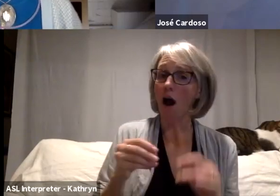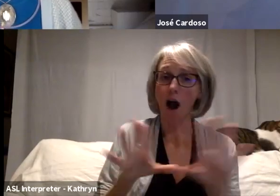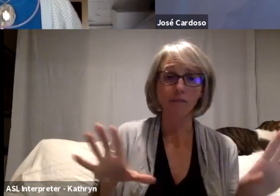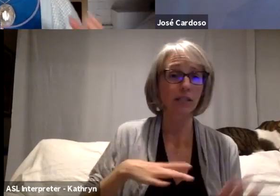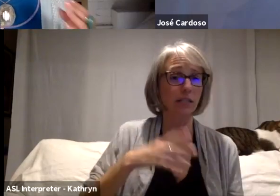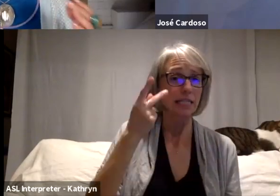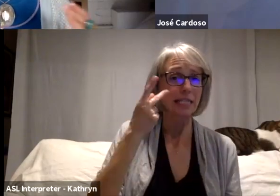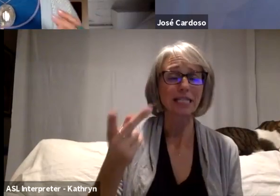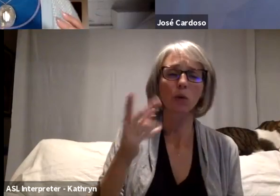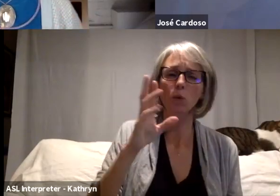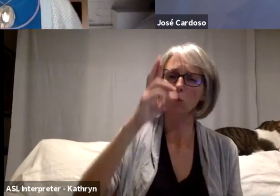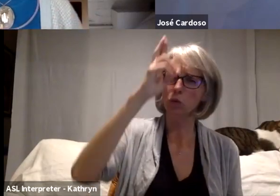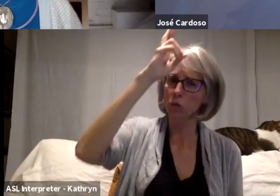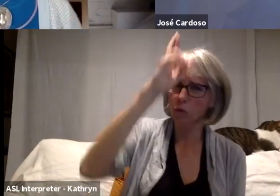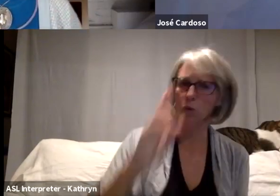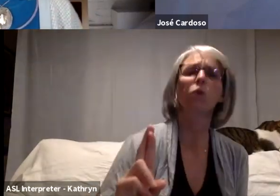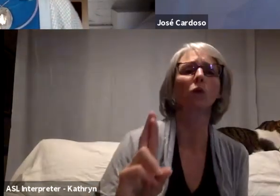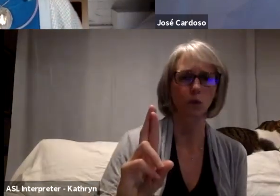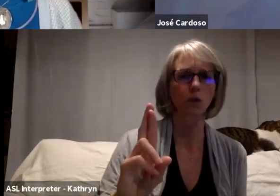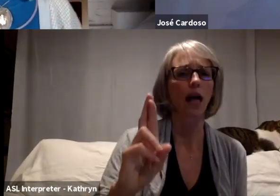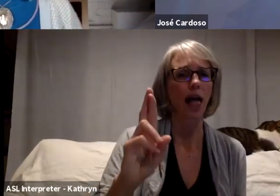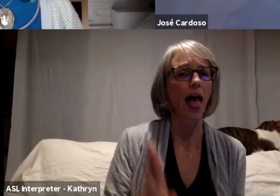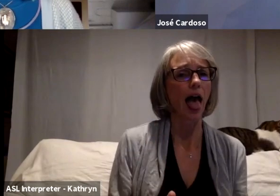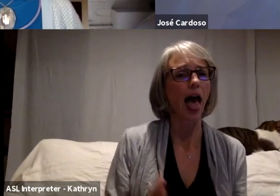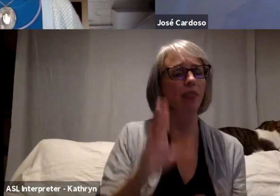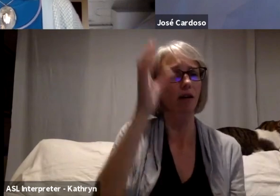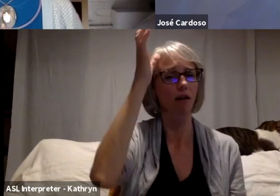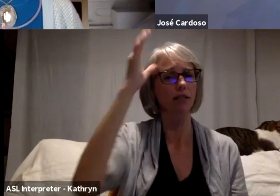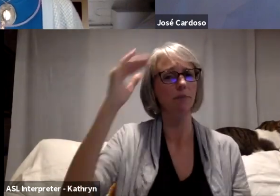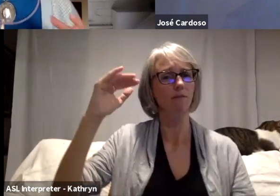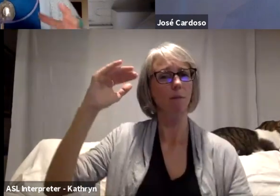like that idea of balance as well or taking into consideration